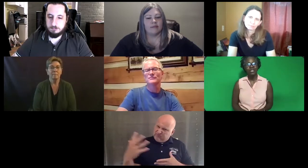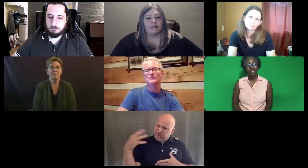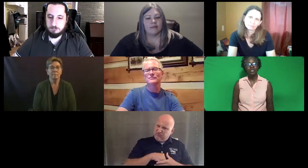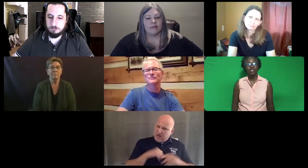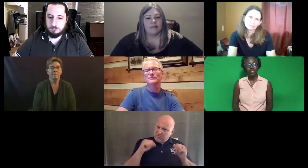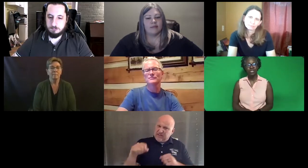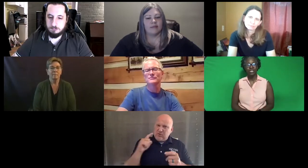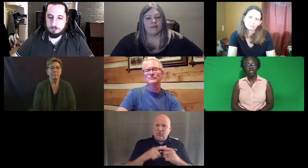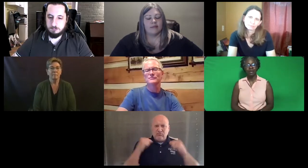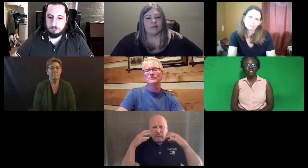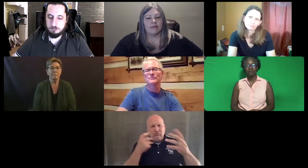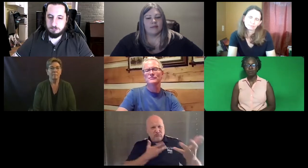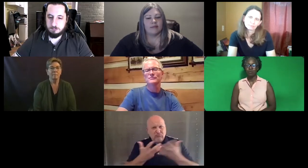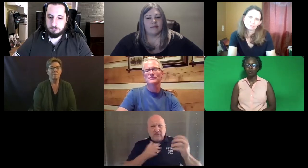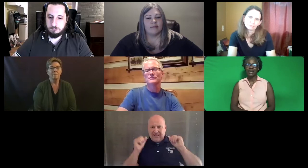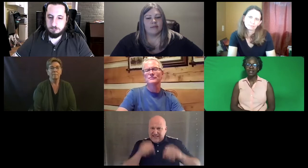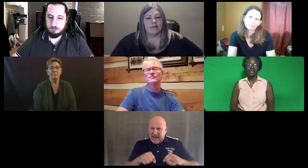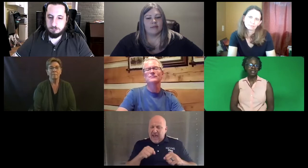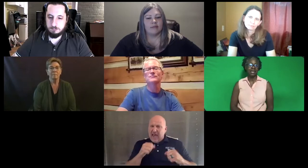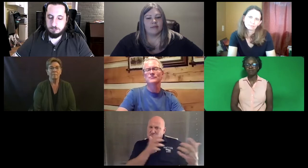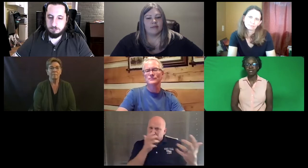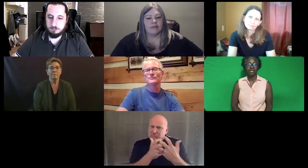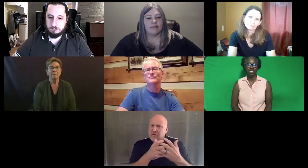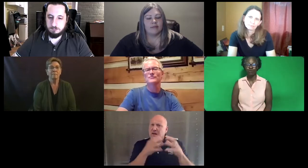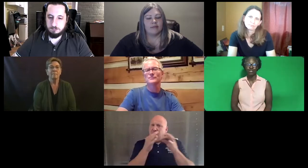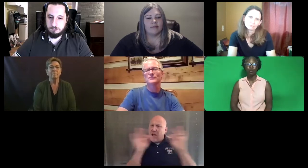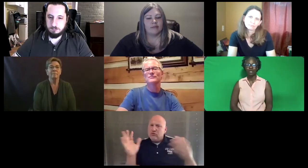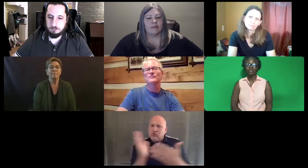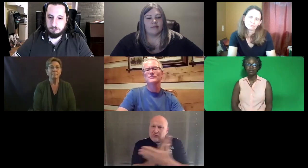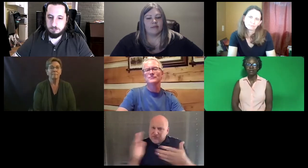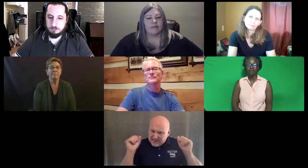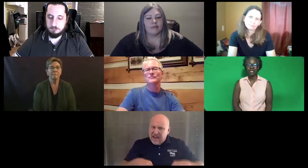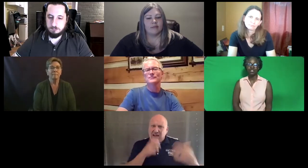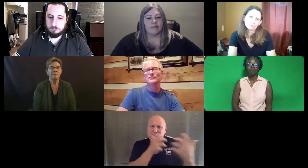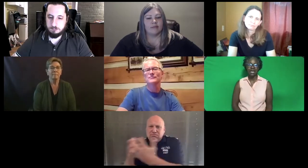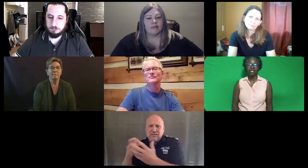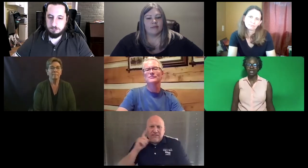And we switched it to see if people had that innate ability to interpret and match language